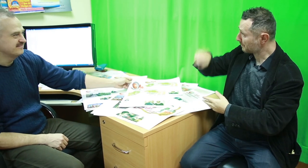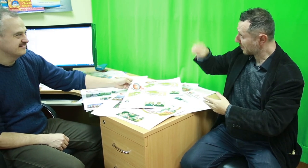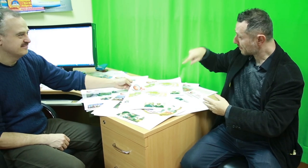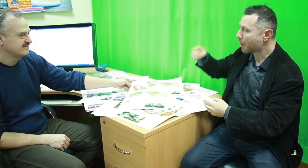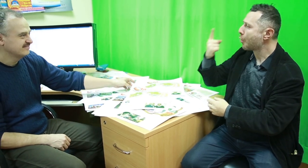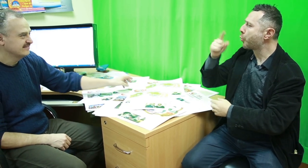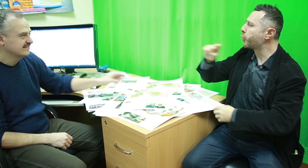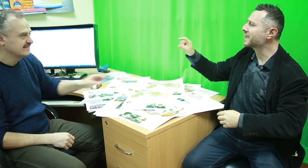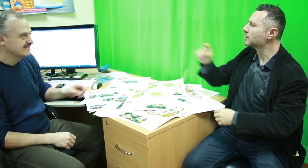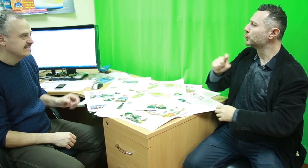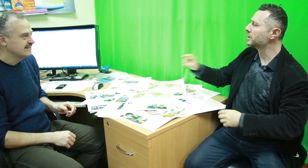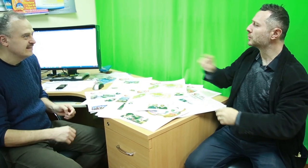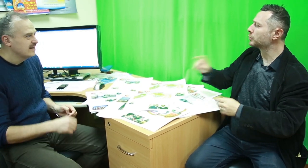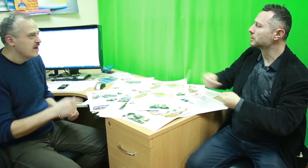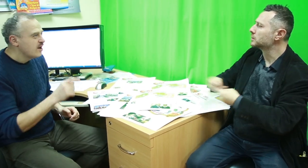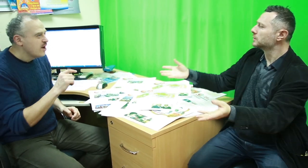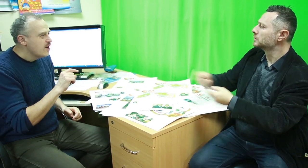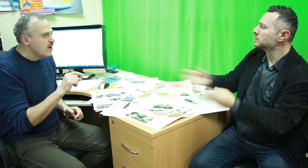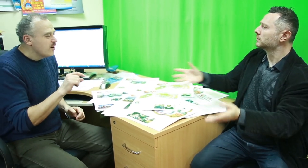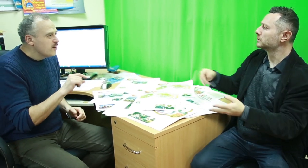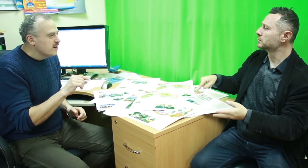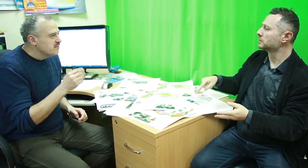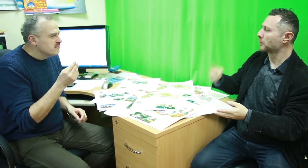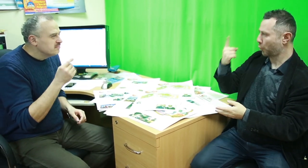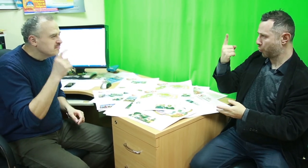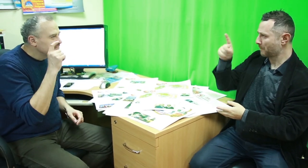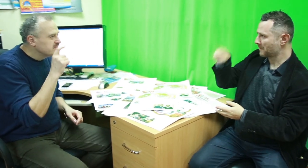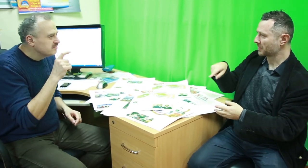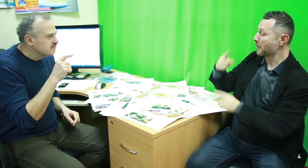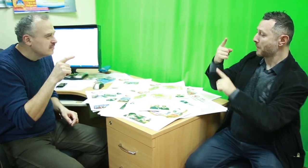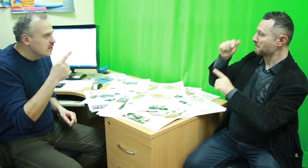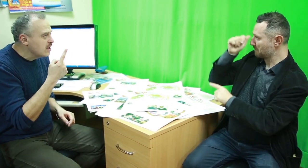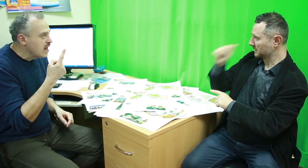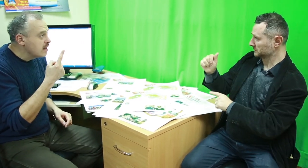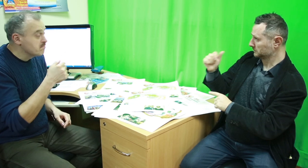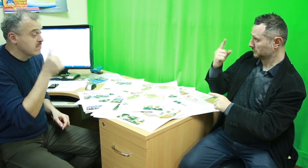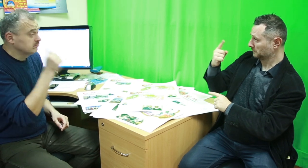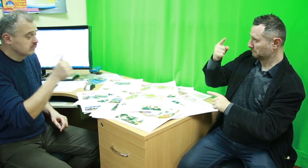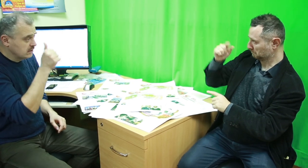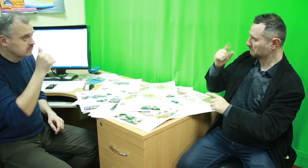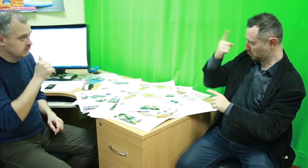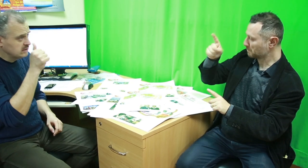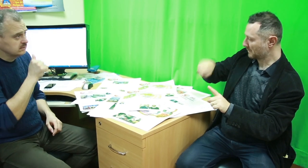Arkady: Is this newspaper released weekly or monthly? Anton: Yes, it is released once a month.